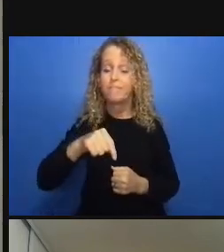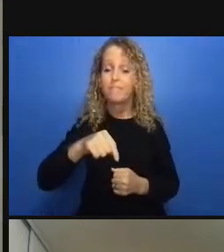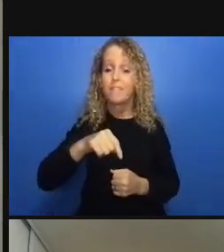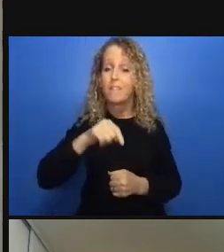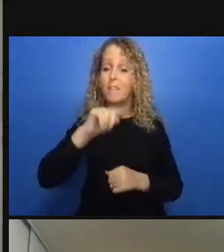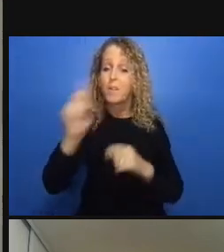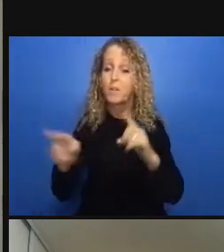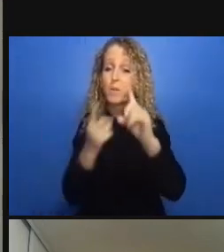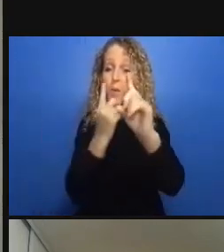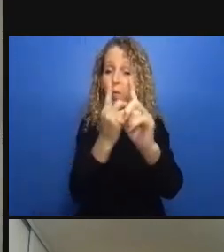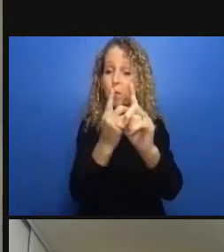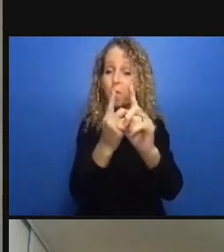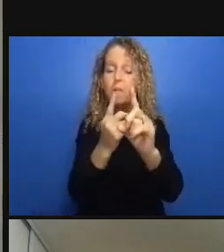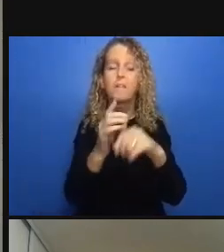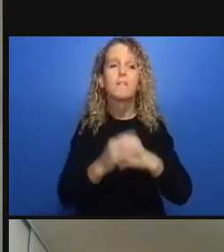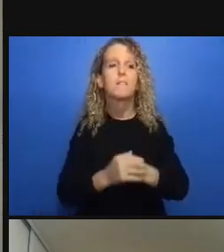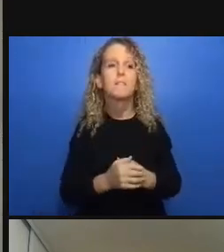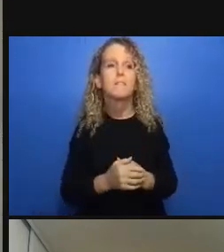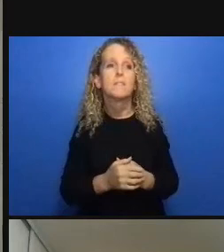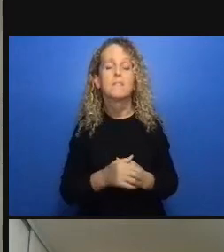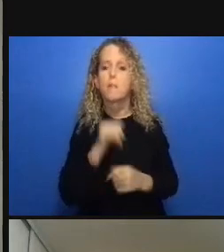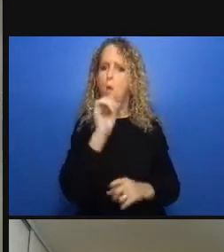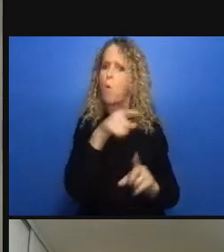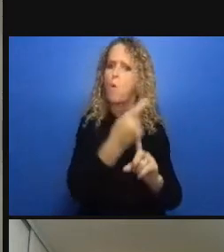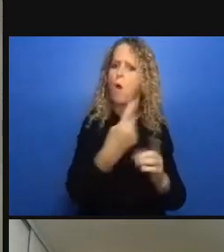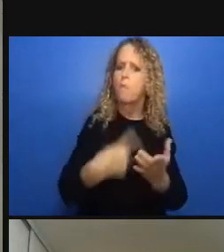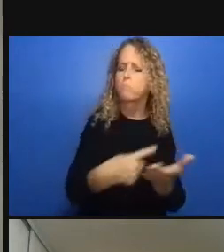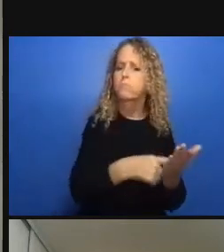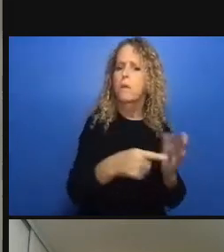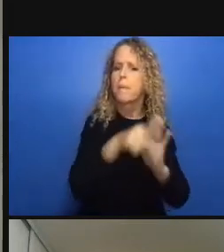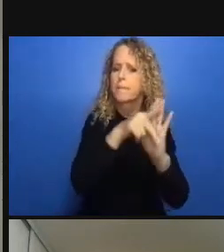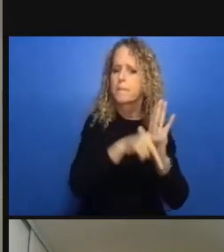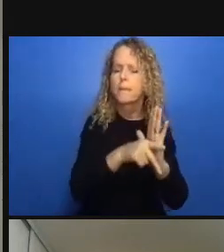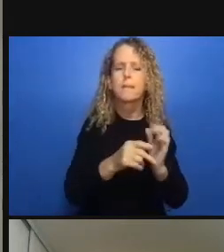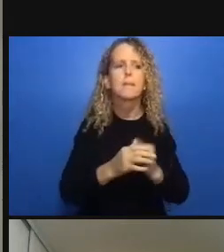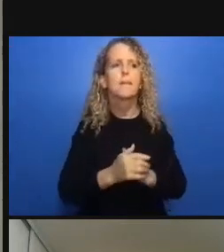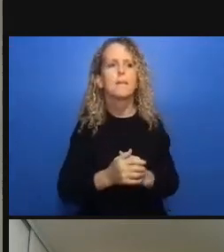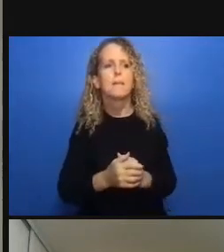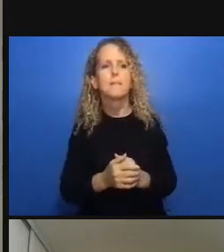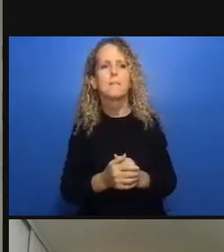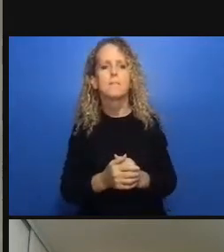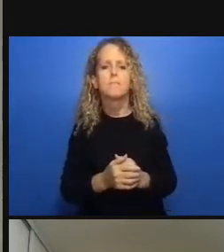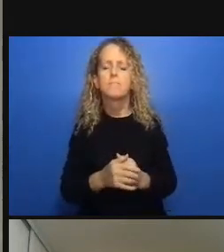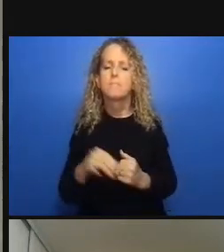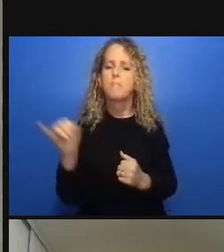to a lot of things and it's our responsibility to make sure that those are secured